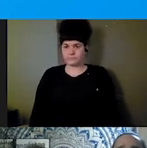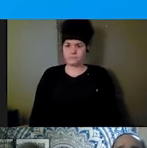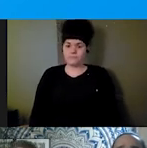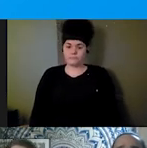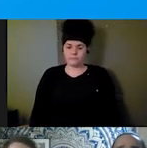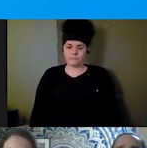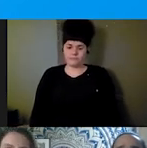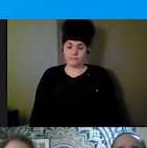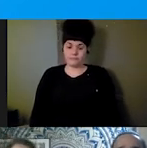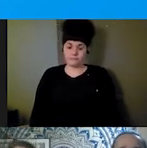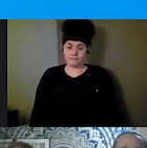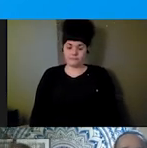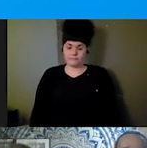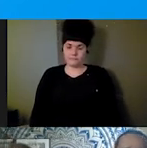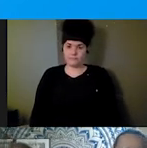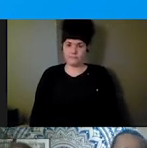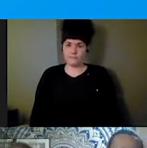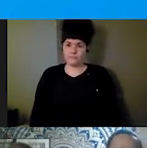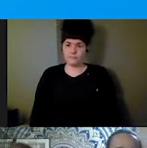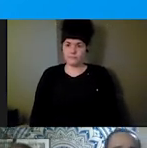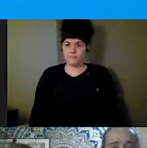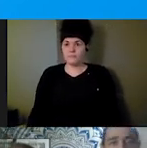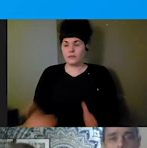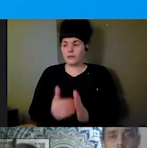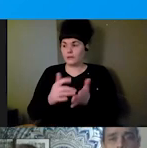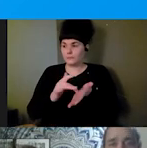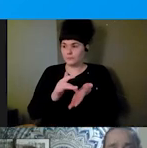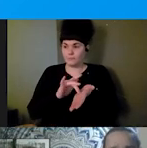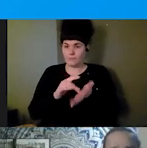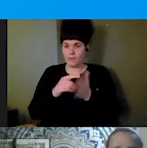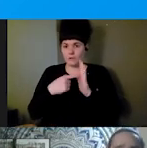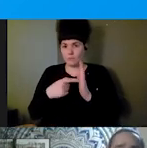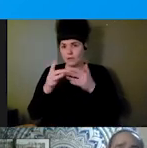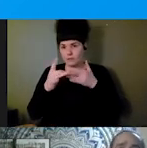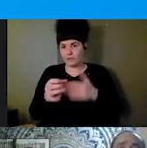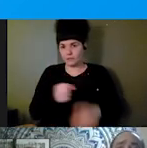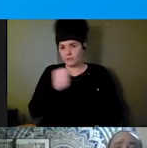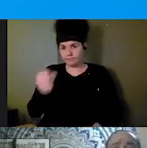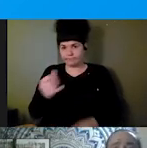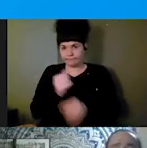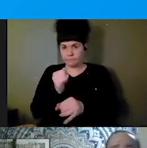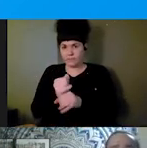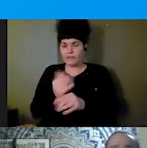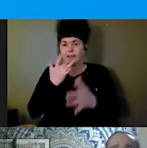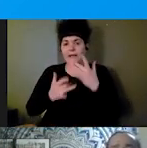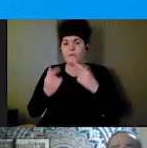institutionalization, Shaylin mentioned lack of appropriate planning. Disabled people are forced into institutions